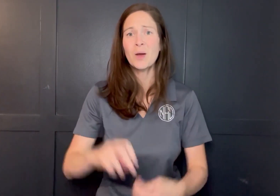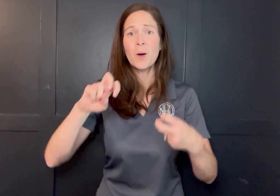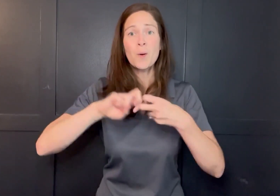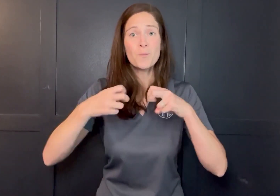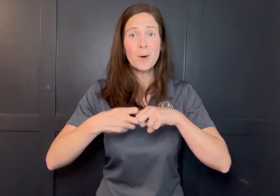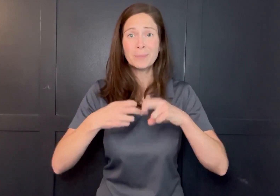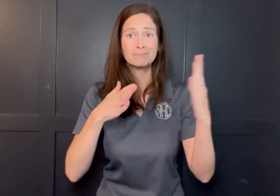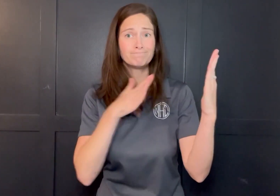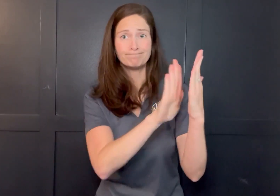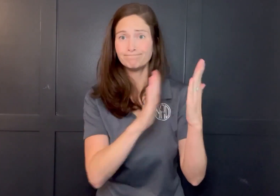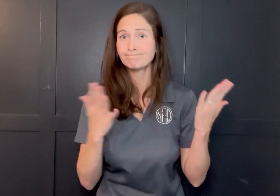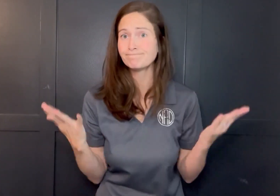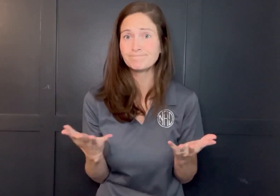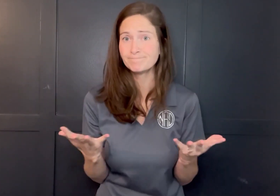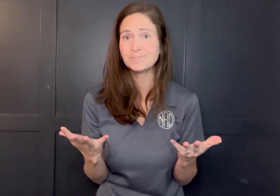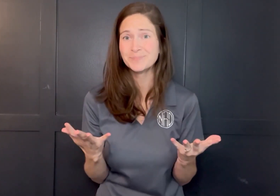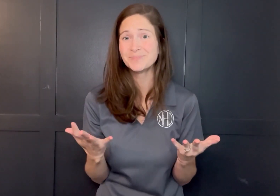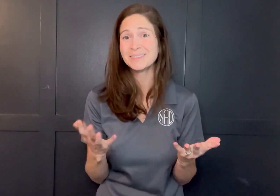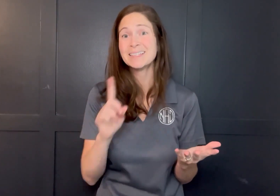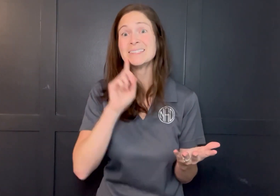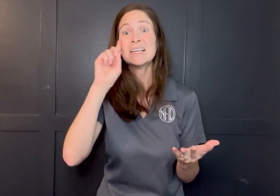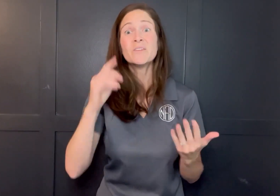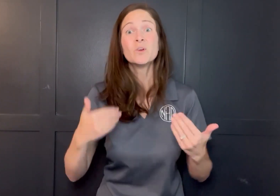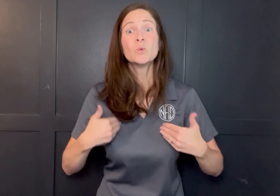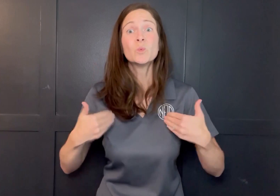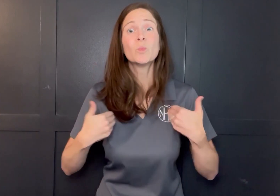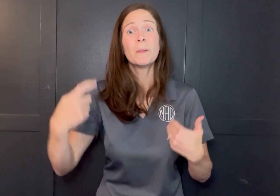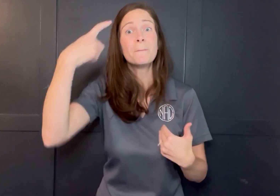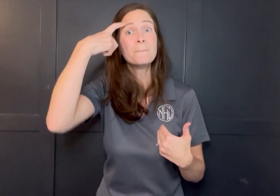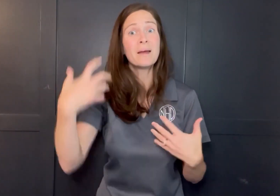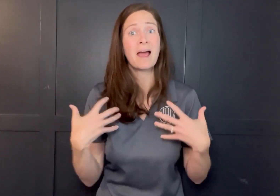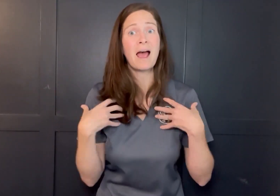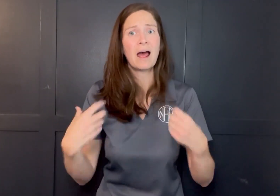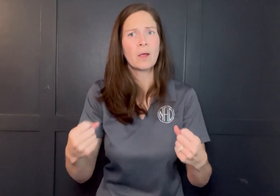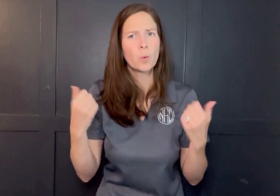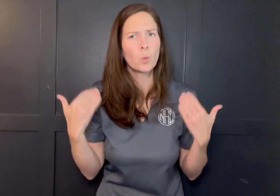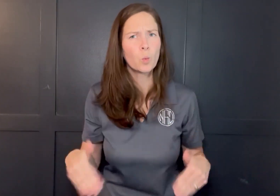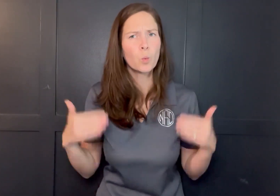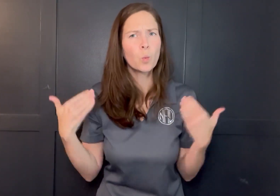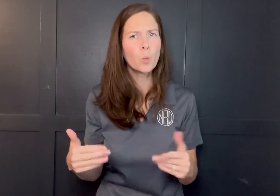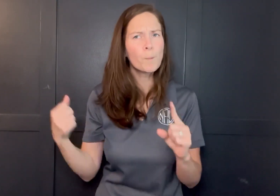Problem to be addressed: the mental health of Deaf, DeafBlind, DeafDisabled, and Hard of Hearing youth